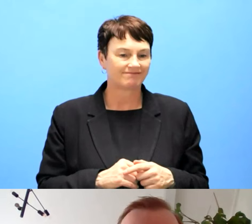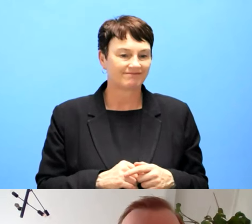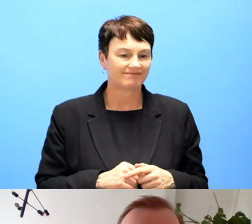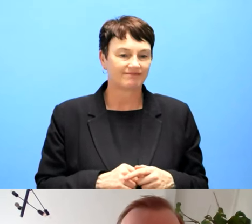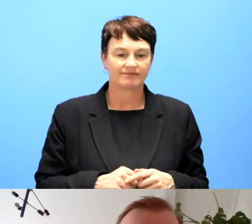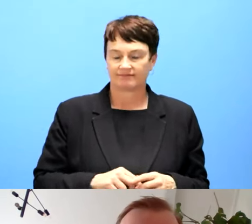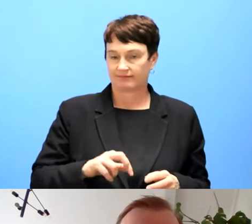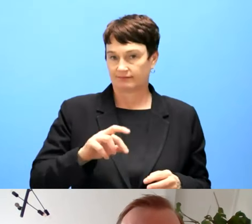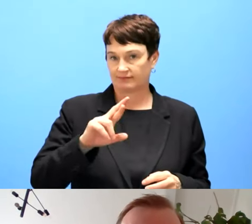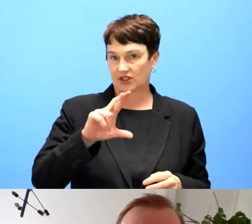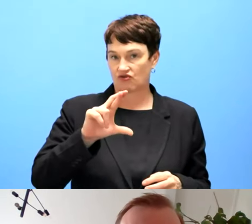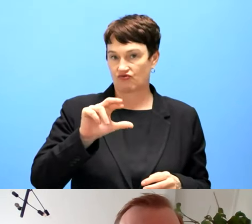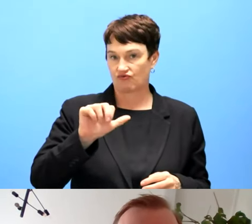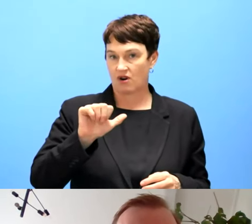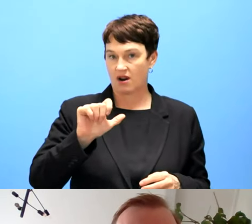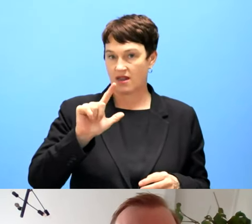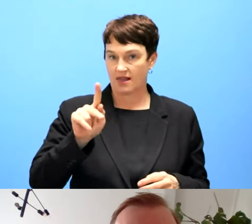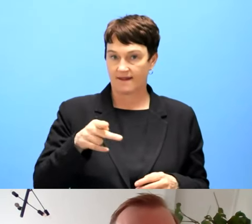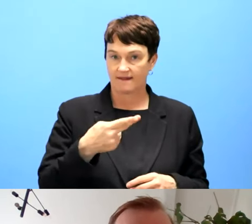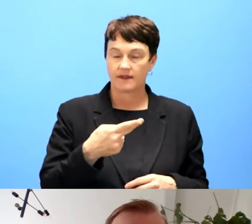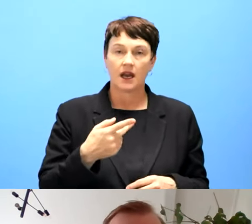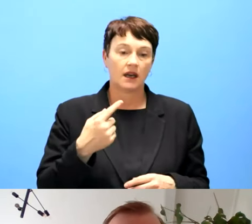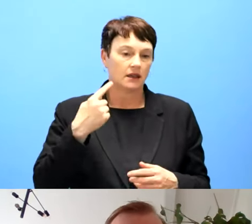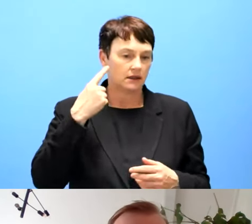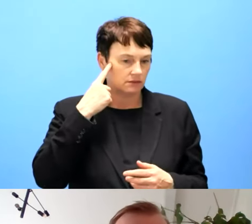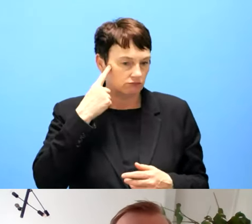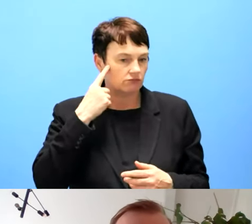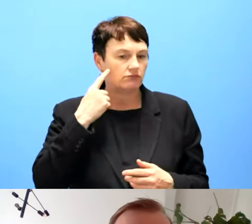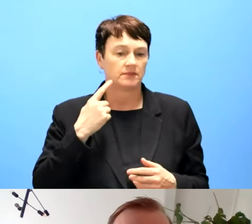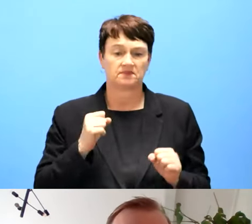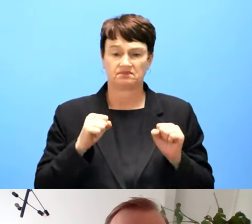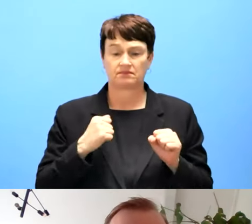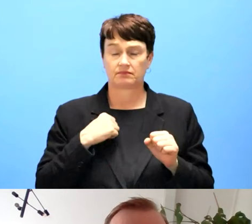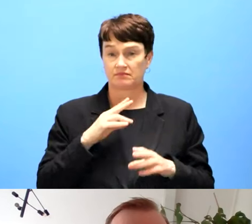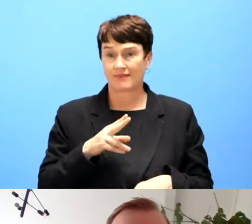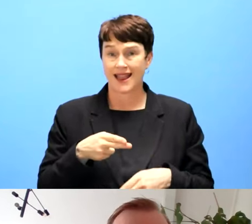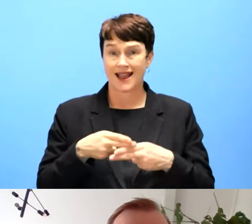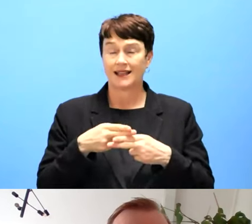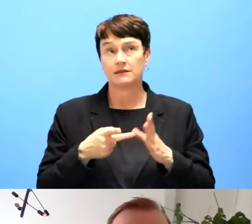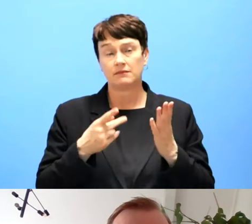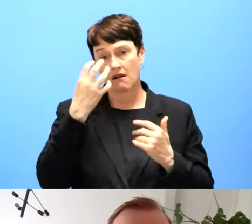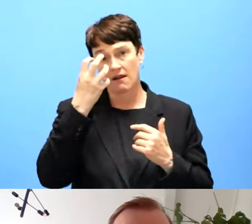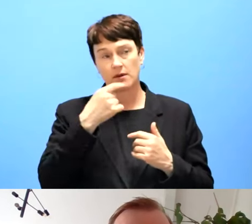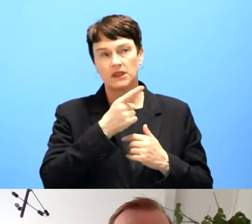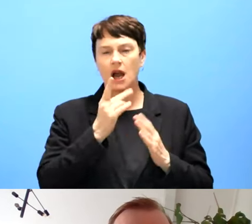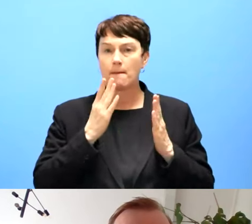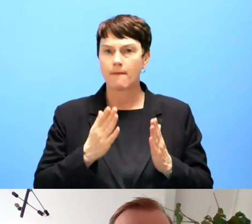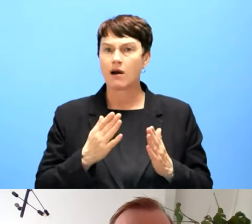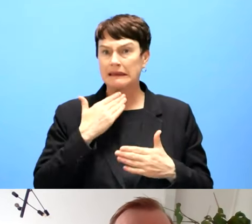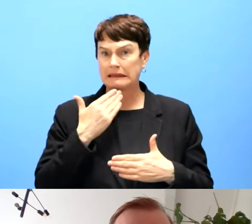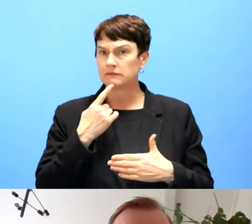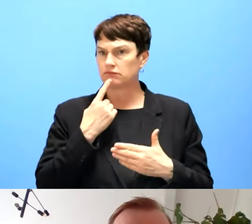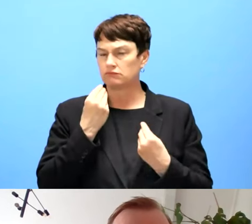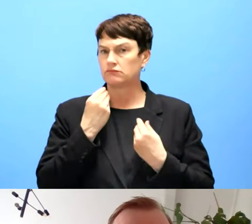that they do partially conform to the norm. So a lot of research is done, not sometimes